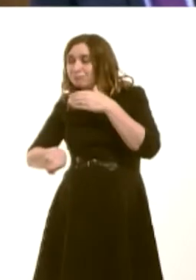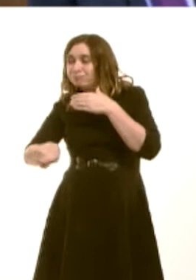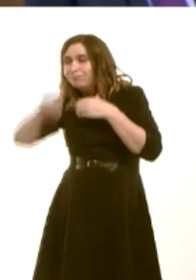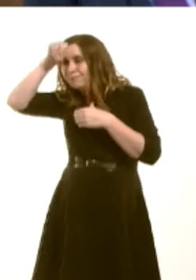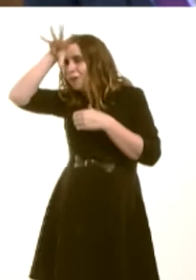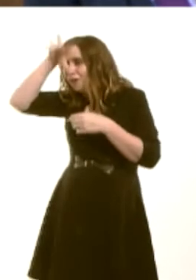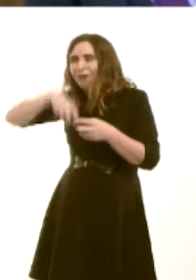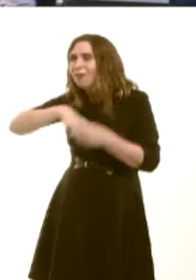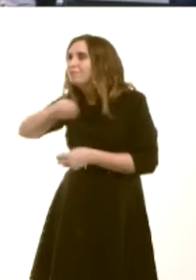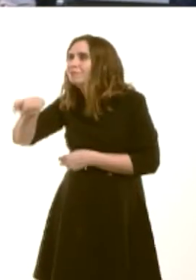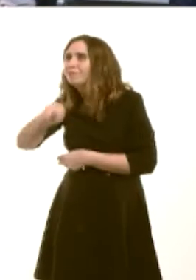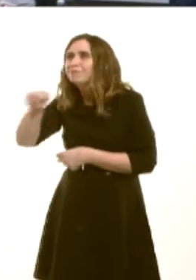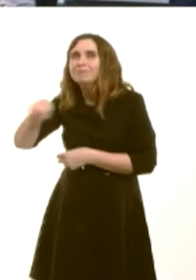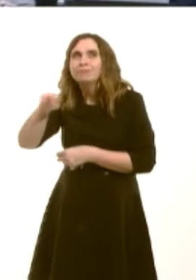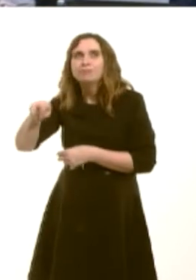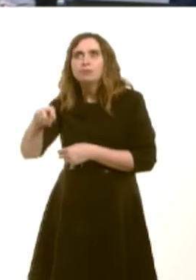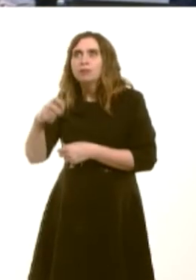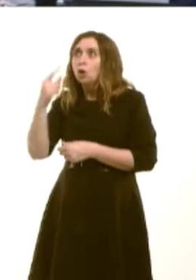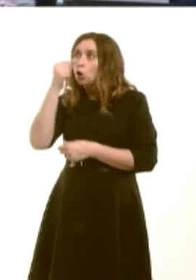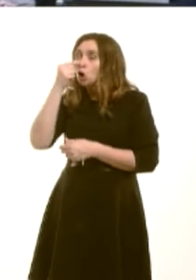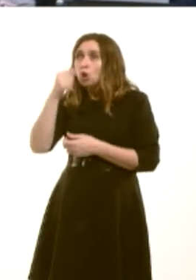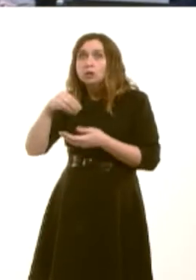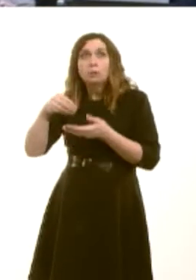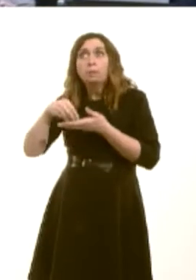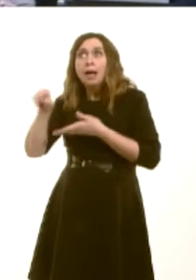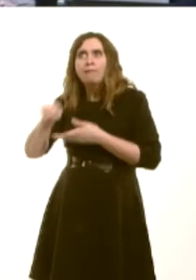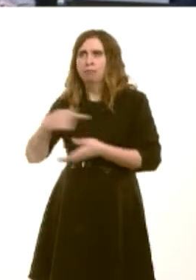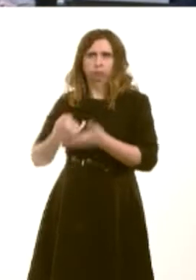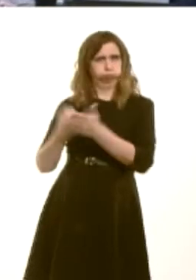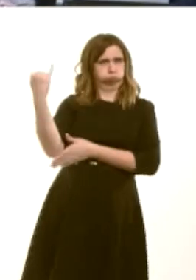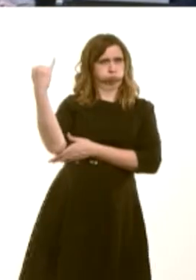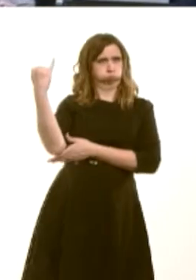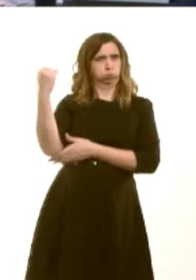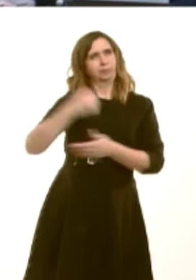of our free entry policy. I'm very grateful to the director of National Museum Wales for